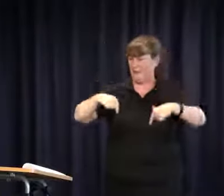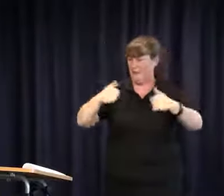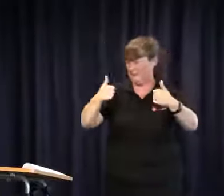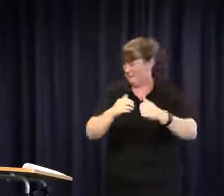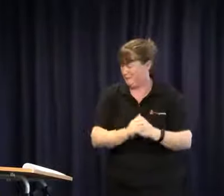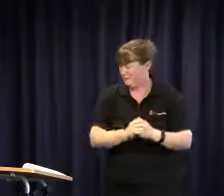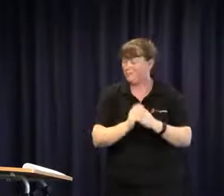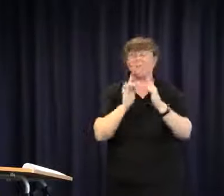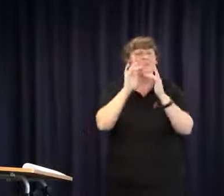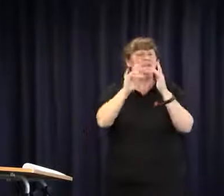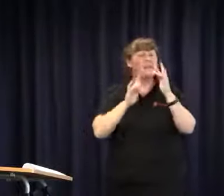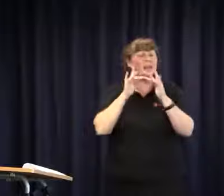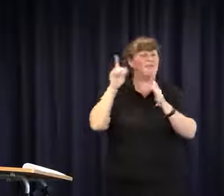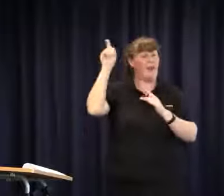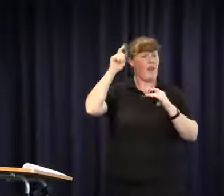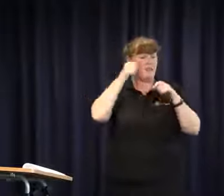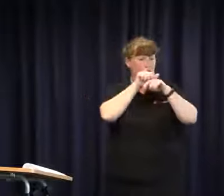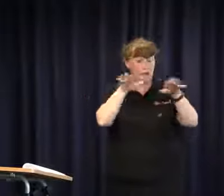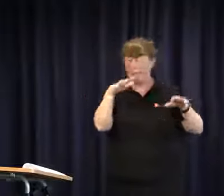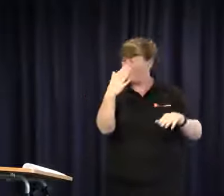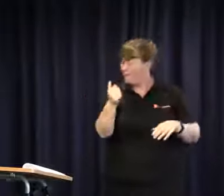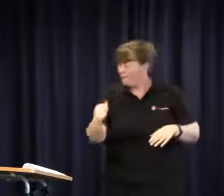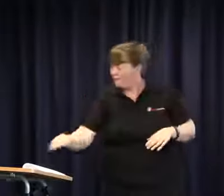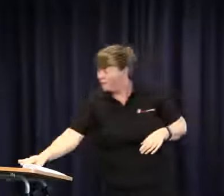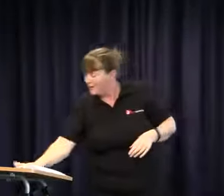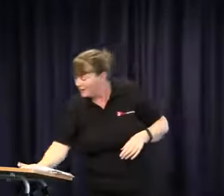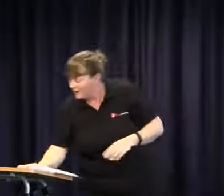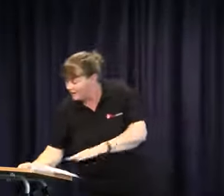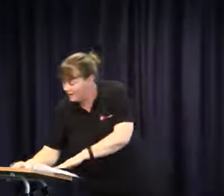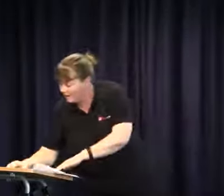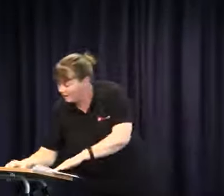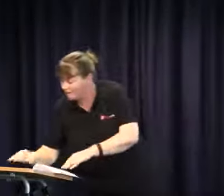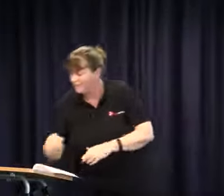here, so thank you so much for coming along. On the live streaming we have, just looking